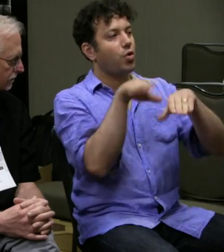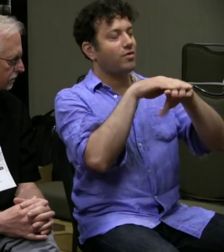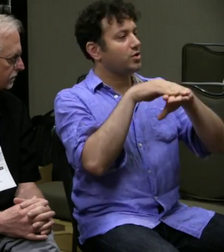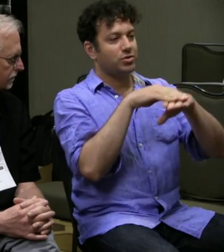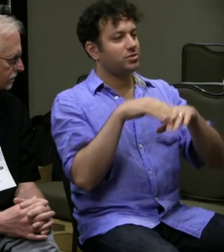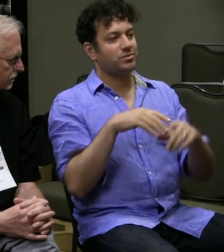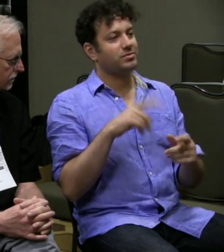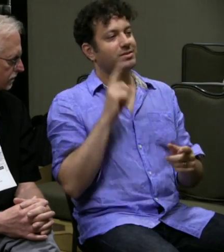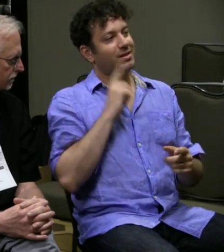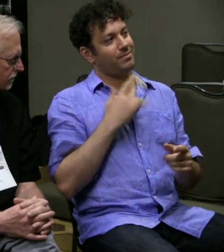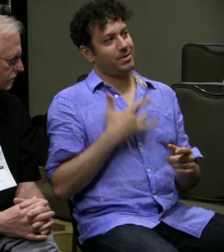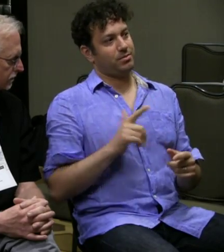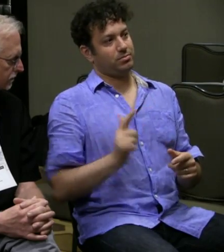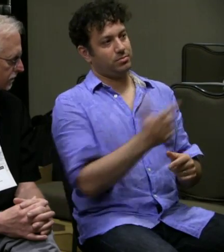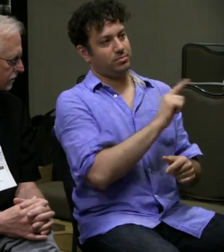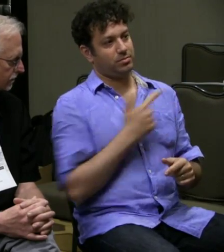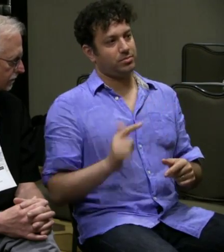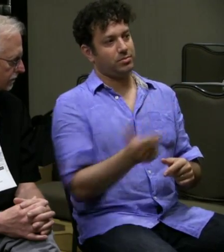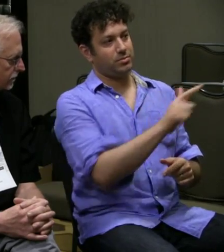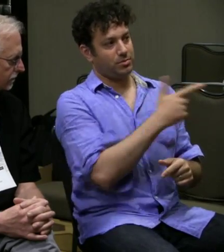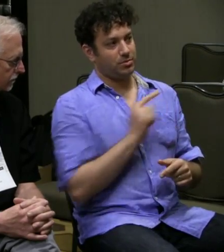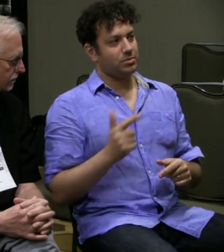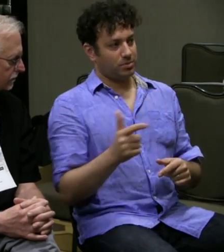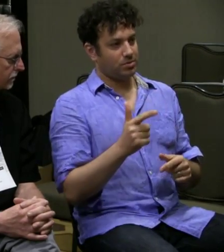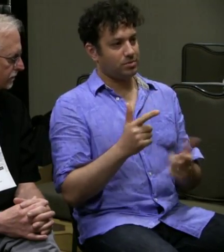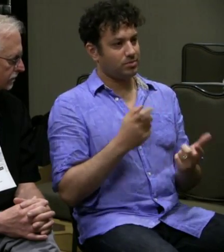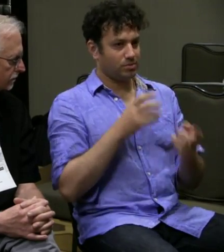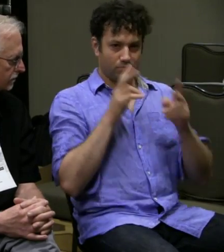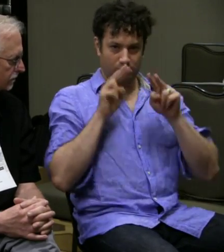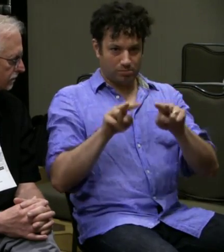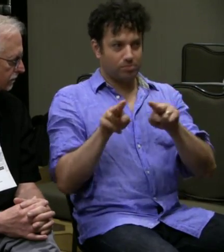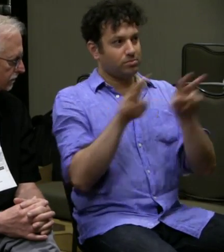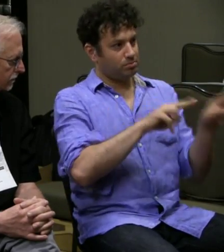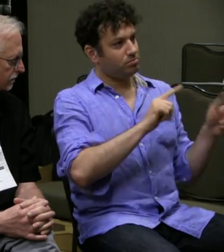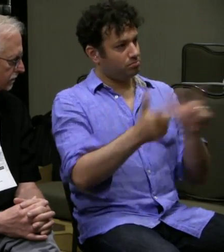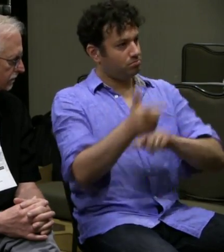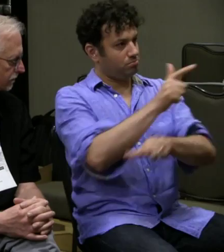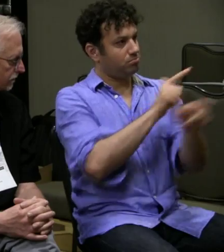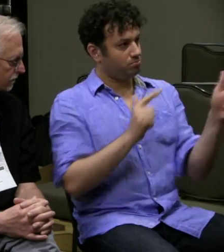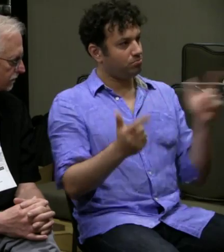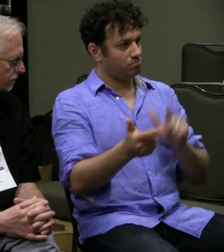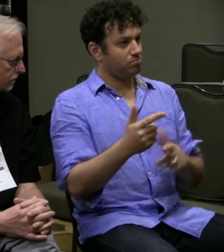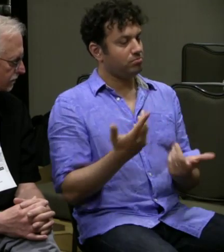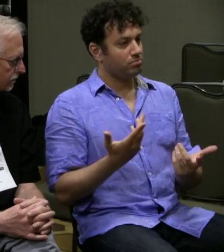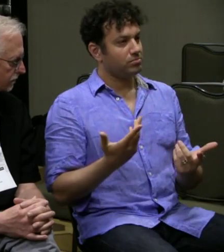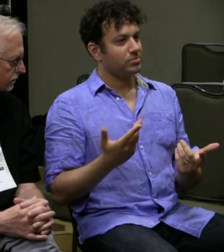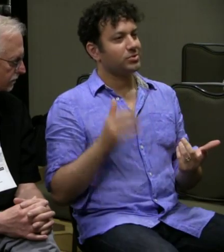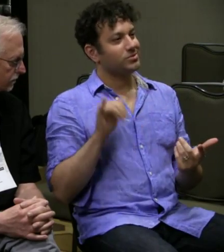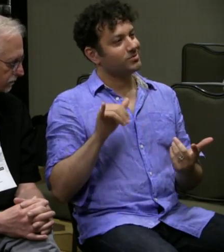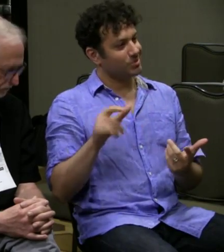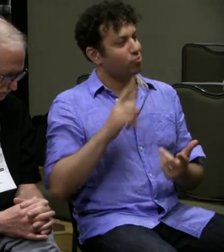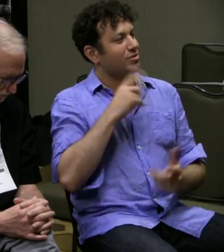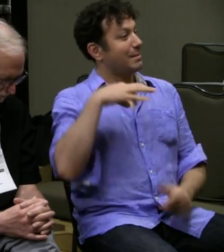and talking over one another, interrupting one another, and deaf people tend to pay far more attention